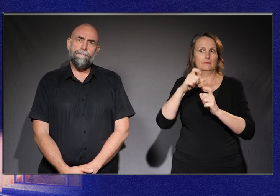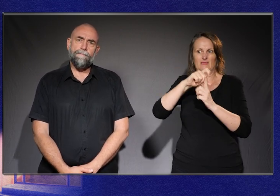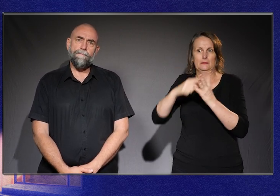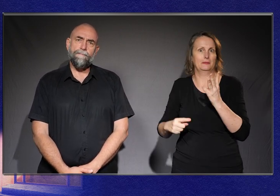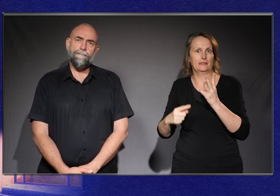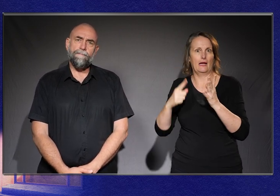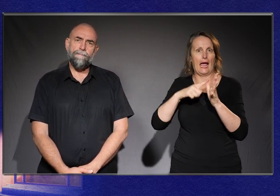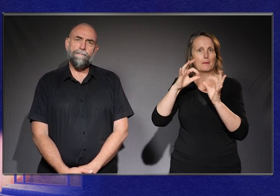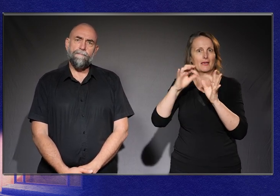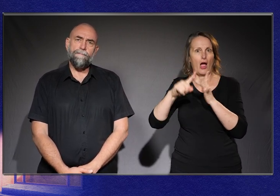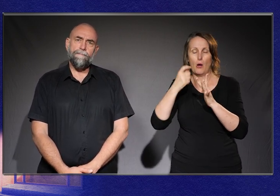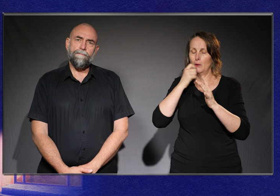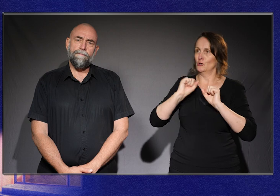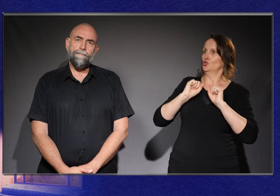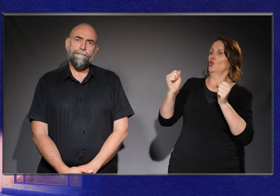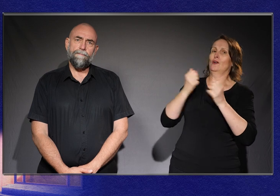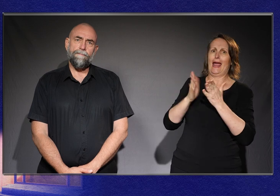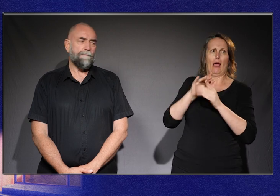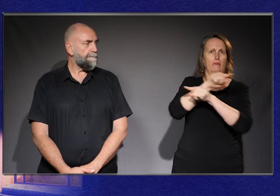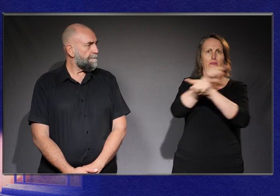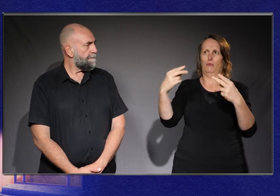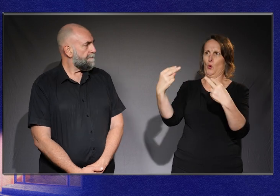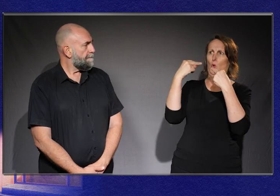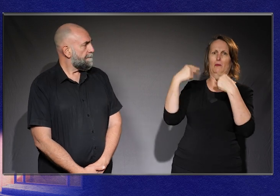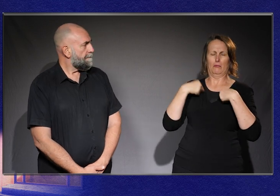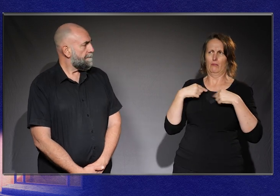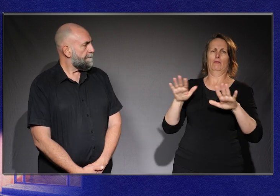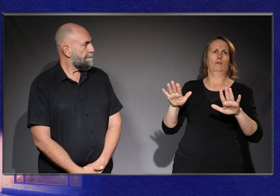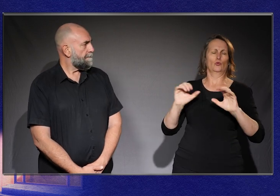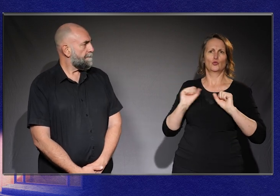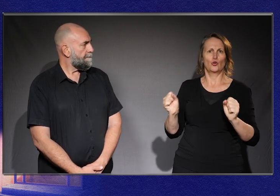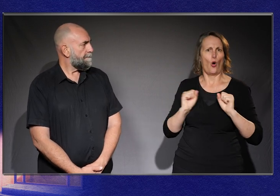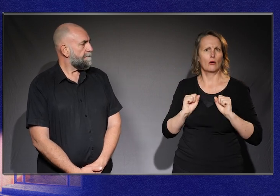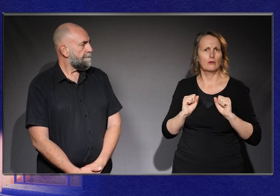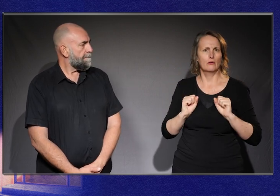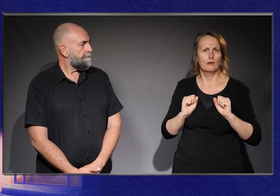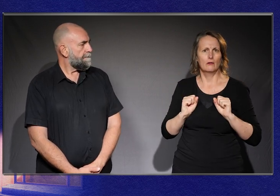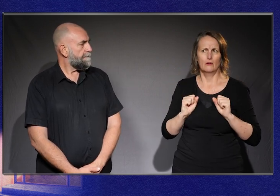really, really shocked at the way we were treated. And I didn't see anyone speaking back.